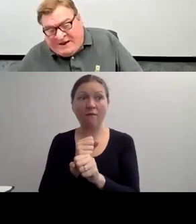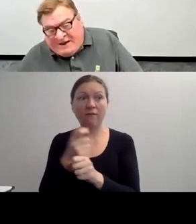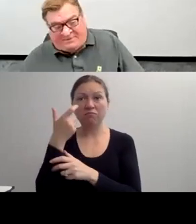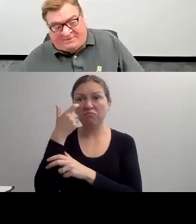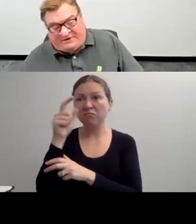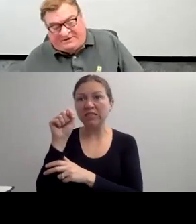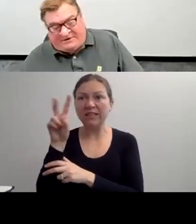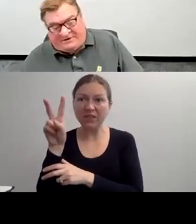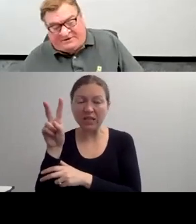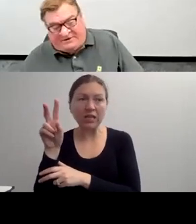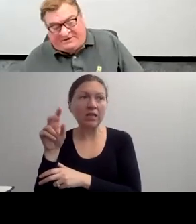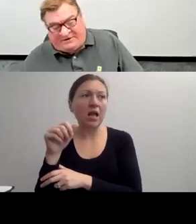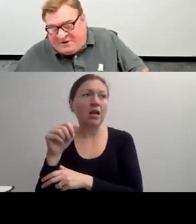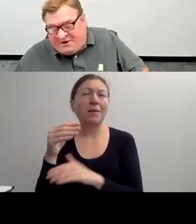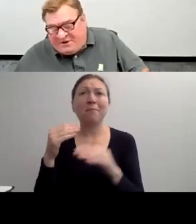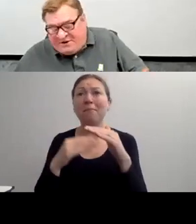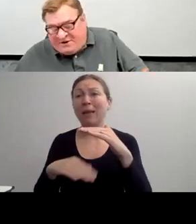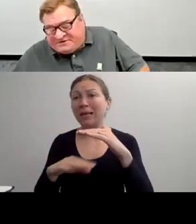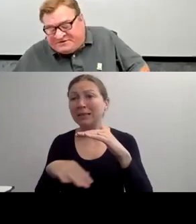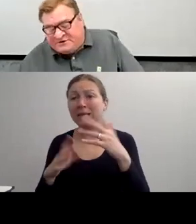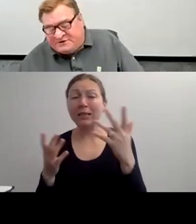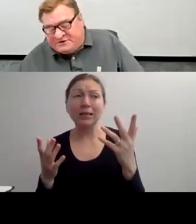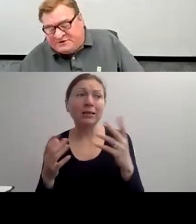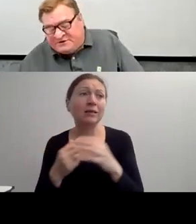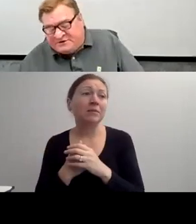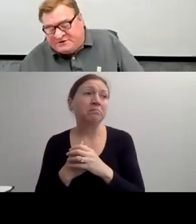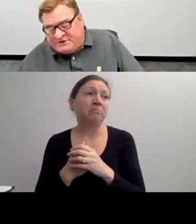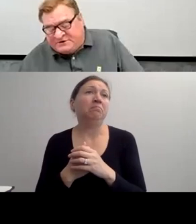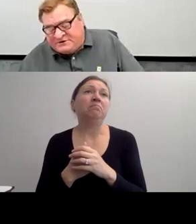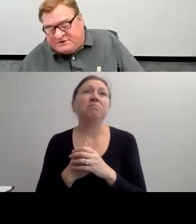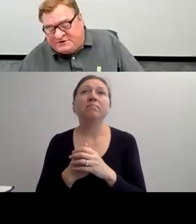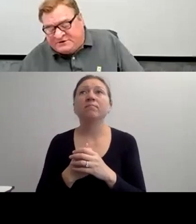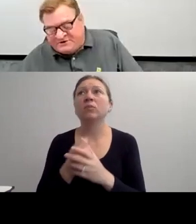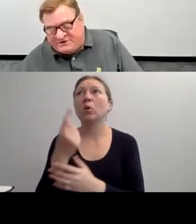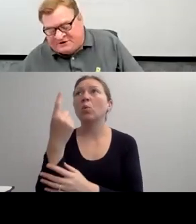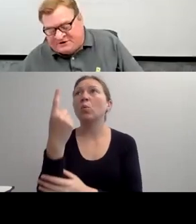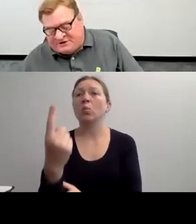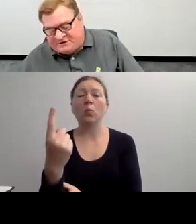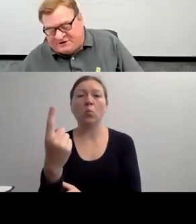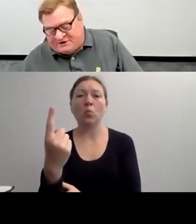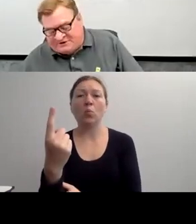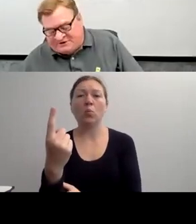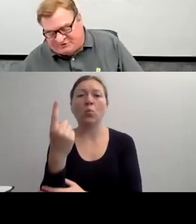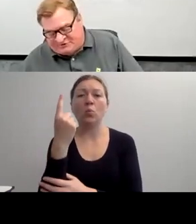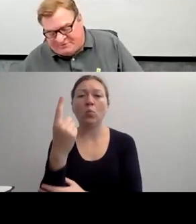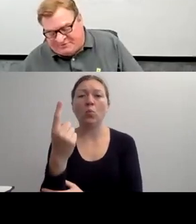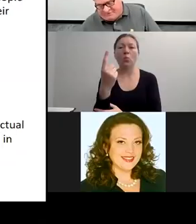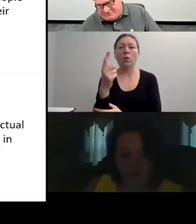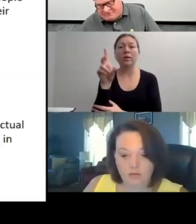PERSON WHO ARE THE MAN THAT WAS BLIND WHO RECENTLY CLIMBED MOUNT EVEREST OR THE DOUBLE